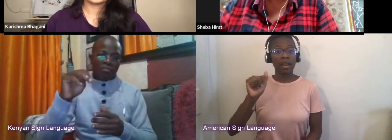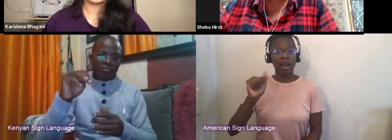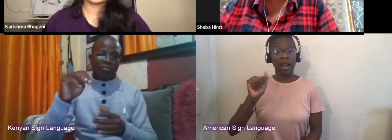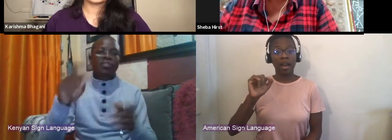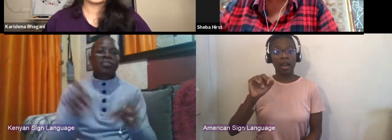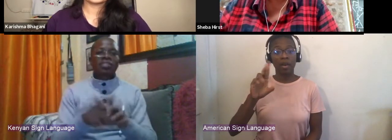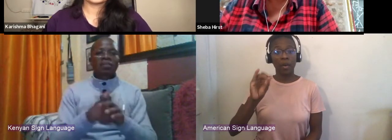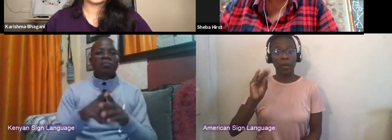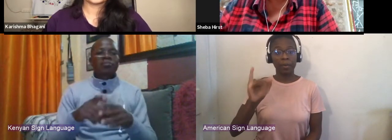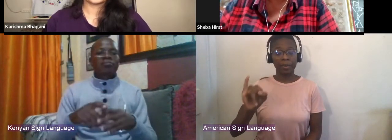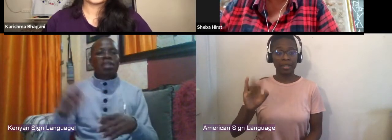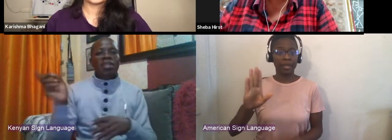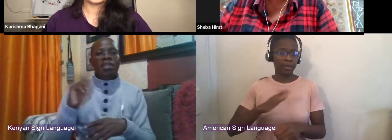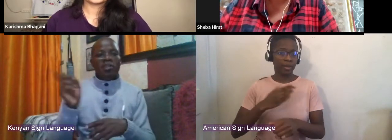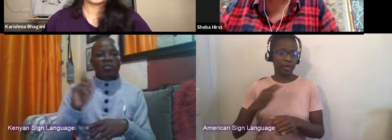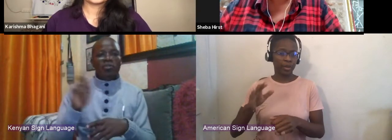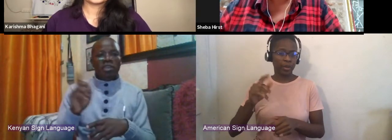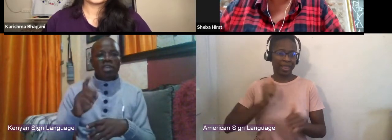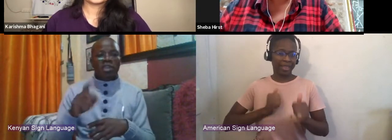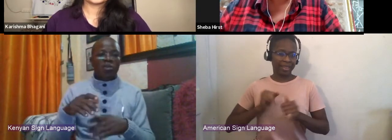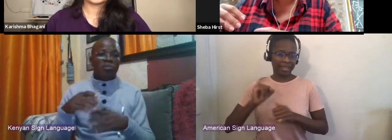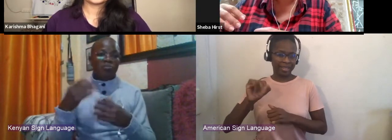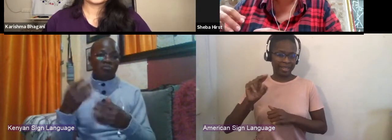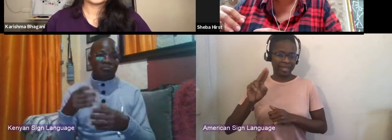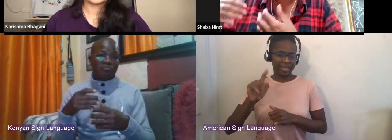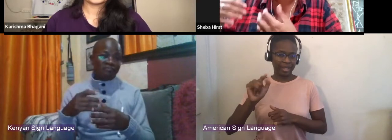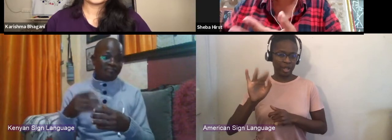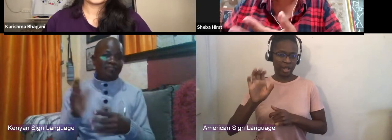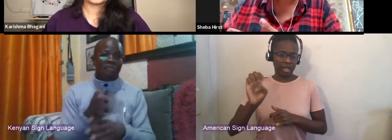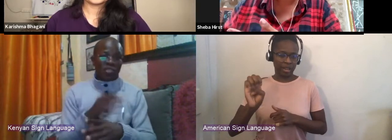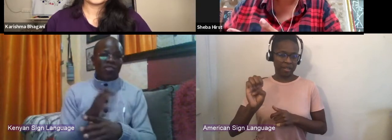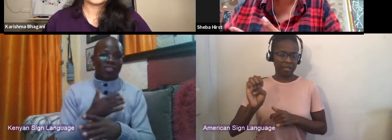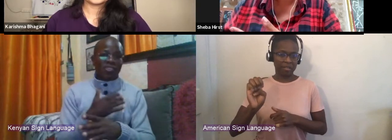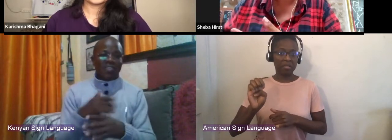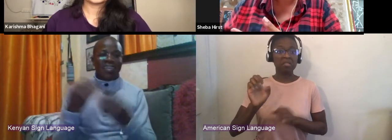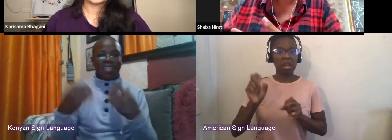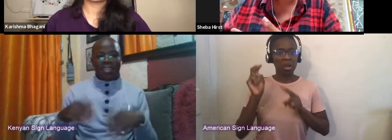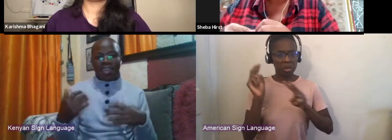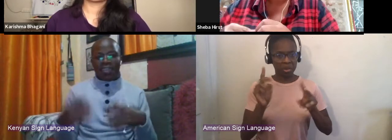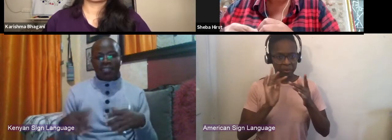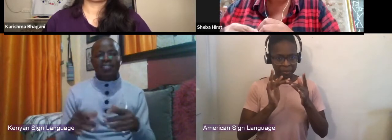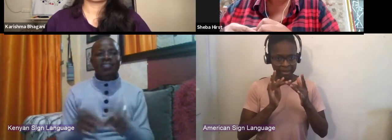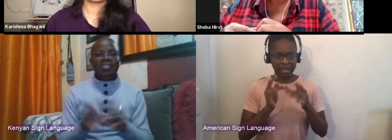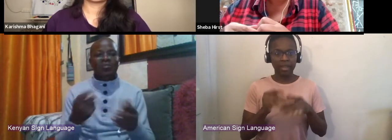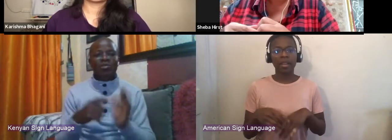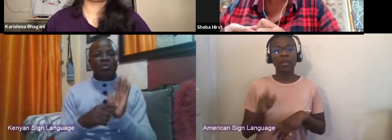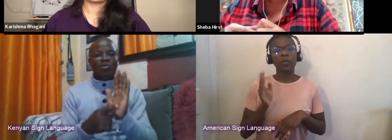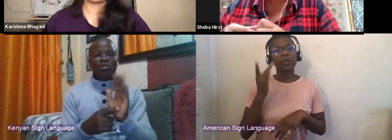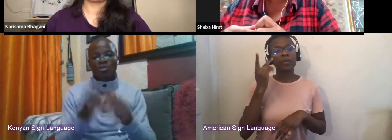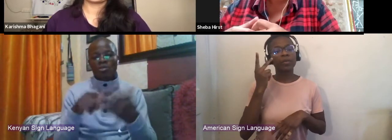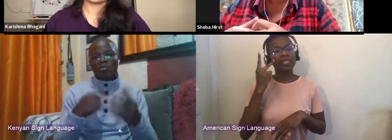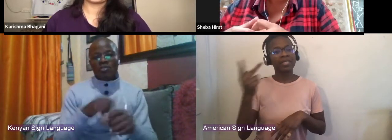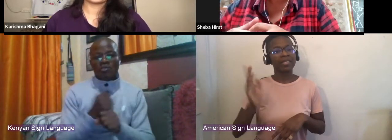which will tell you all about the work that we're doing in developing new musical content for the continent first